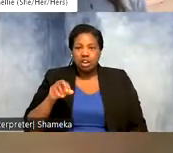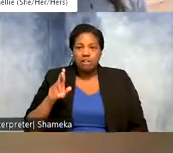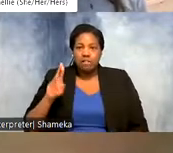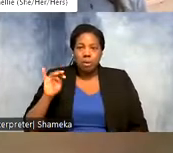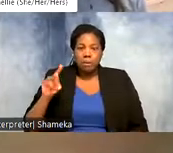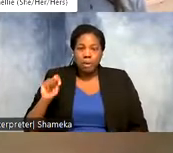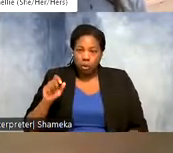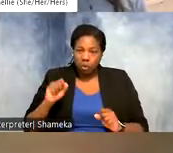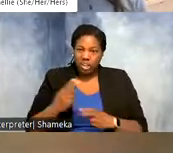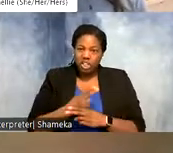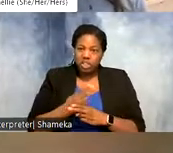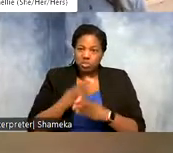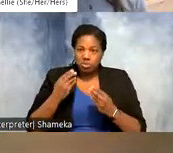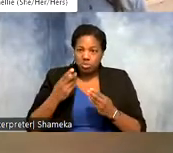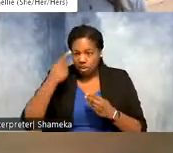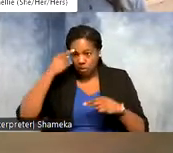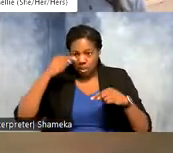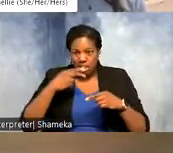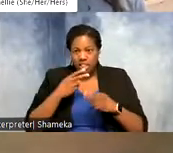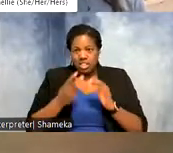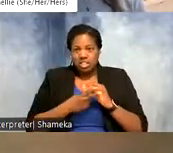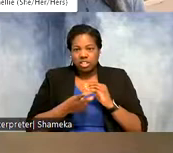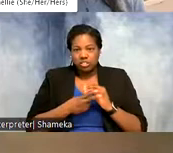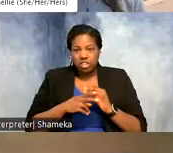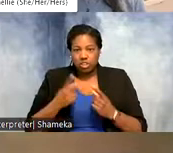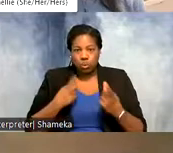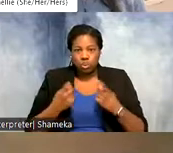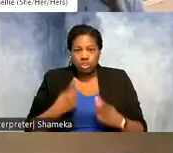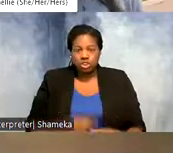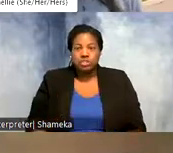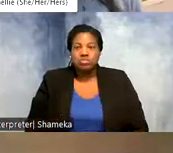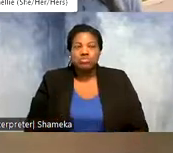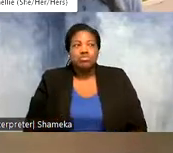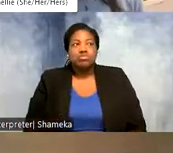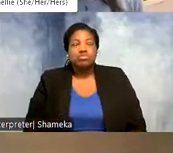use the data for these conservation questions. >>Shellie: That's so great. It's so great to hear that as